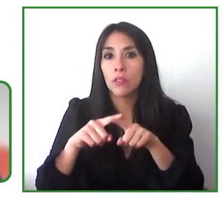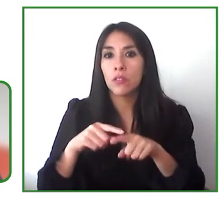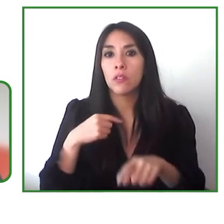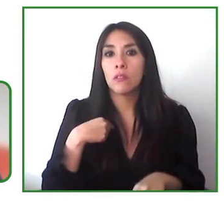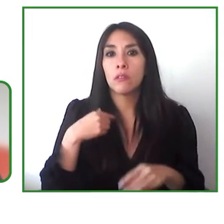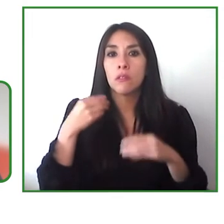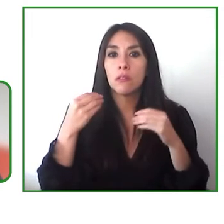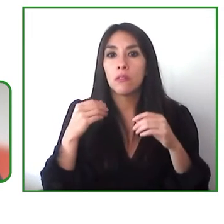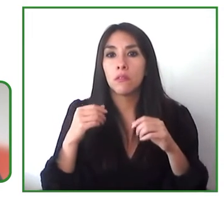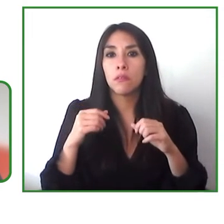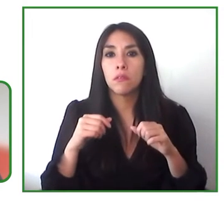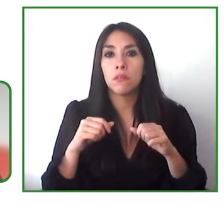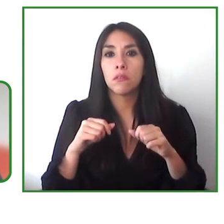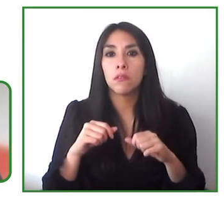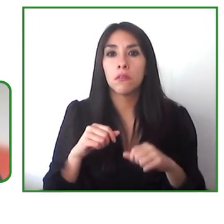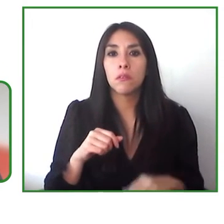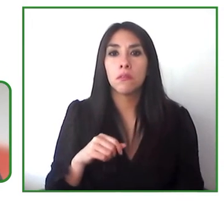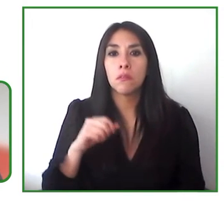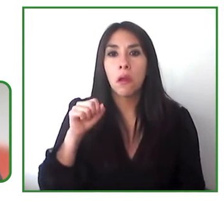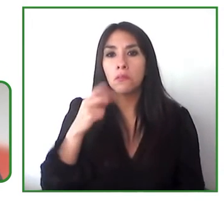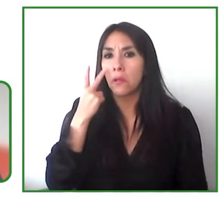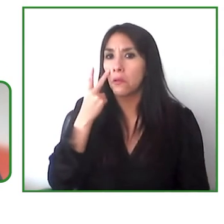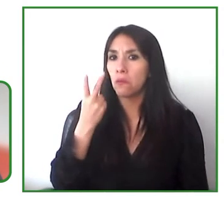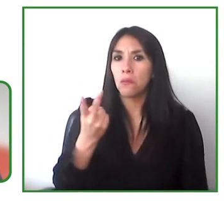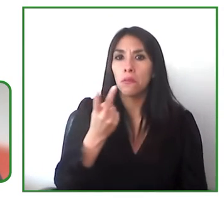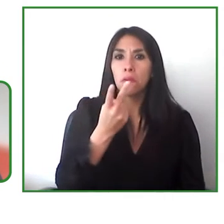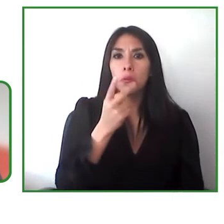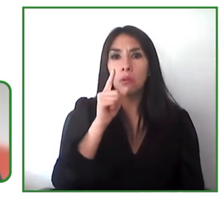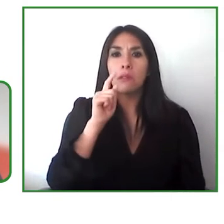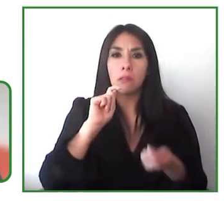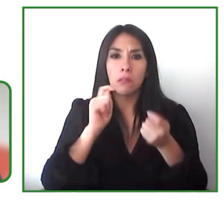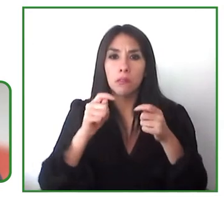way in different places so you have to carry out that initial analysis